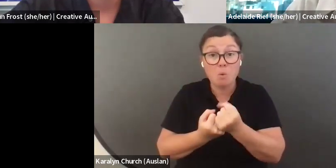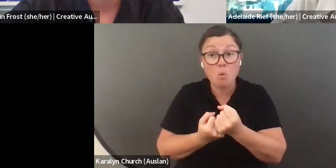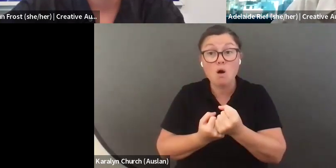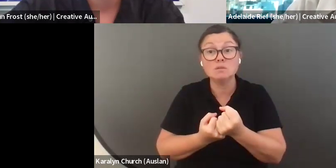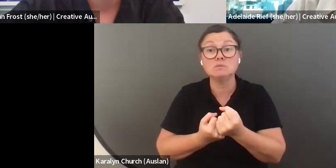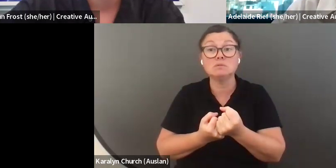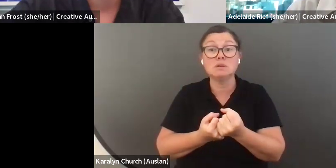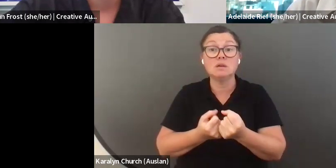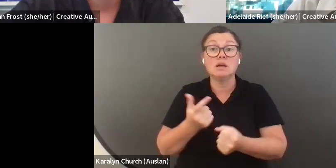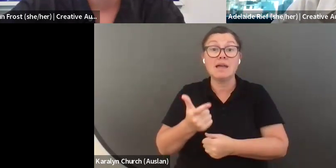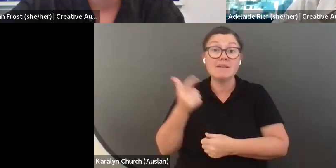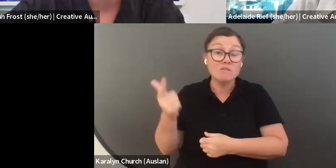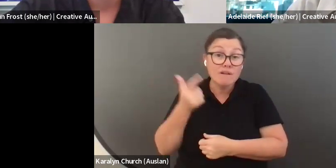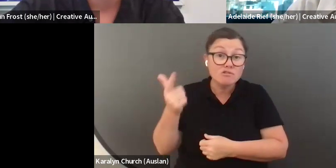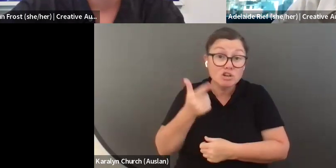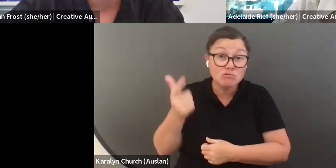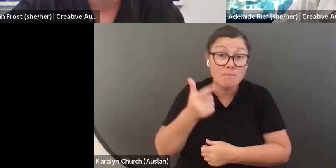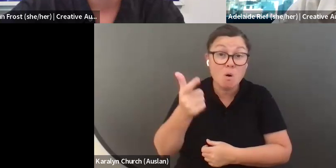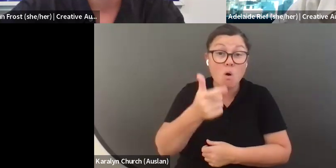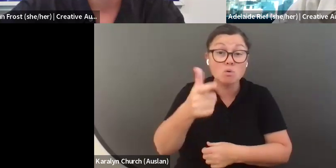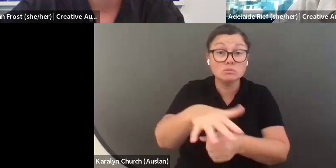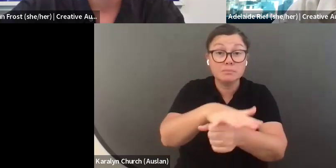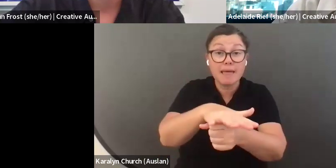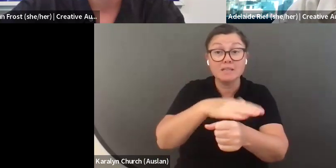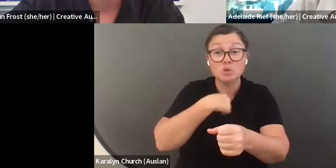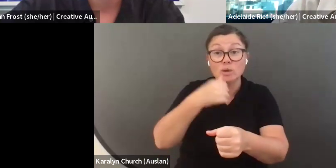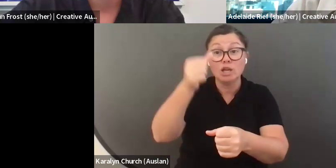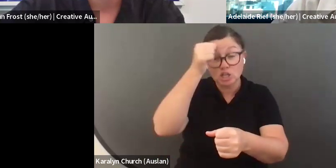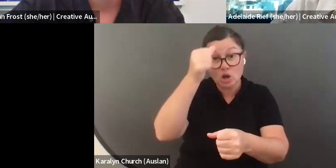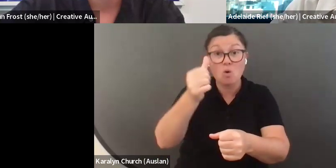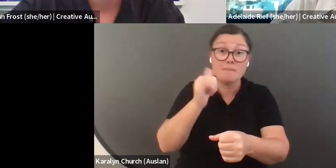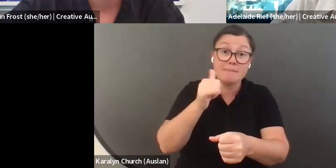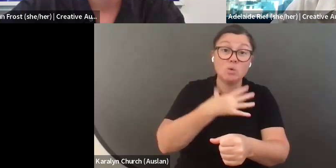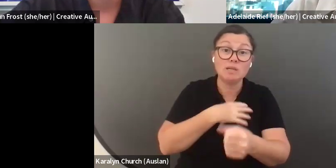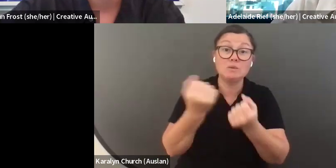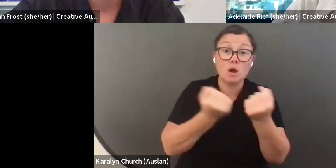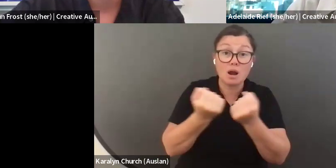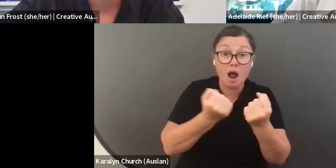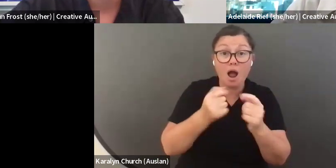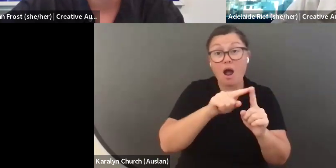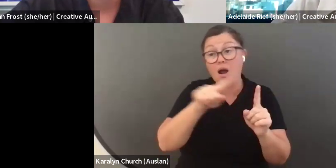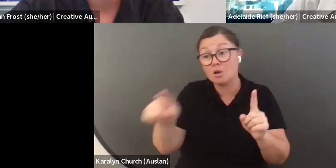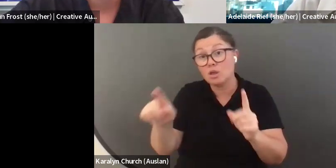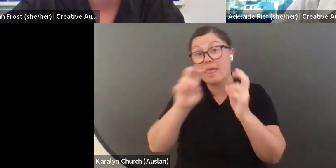encourage you to apply for this program. And we do provide travel support. They can include support to travel from really